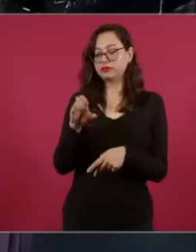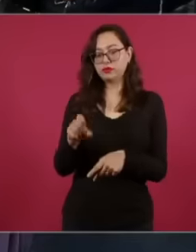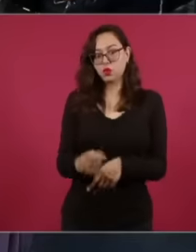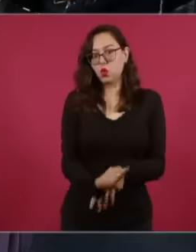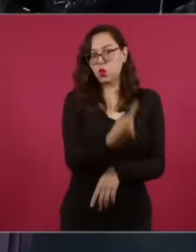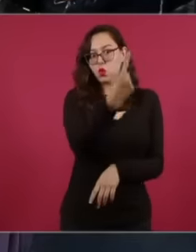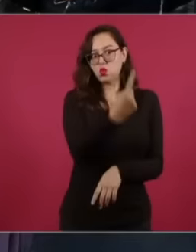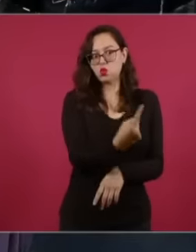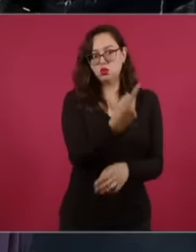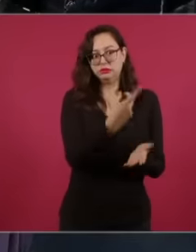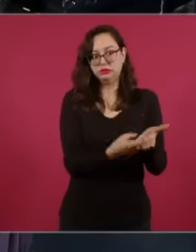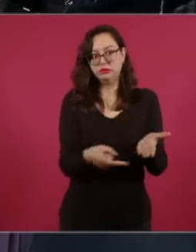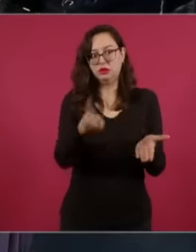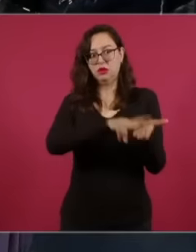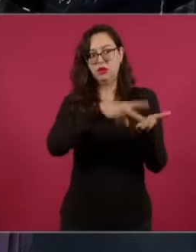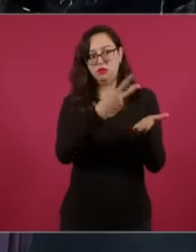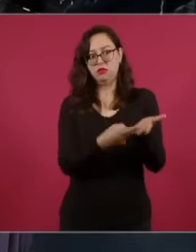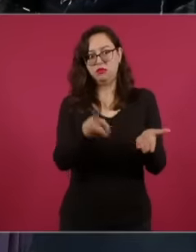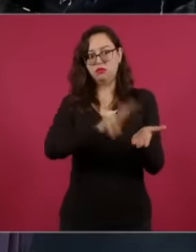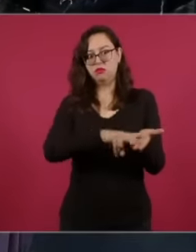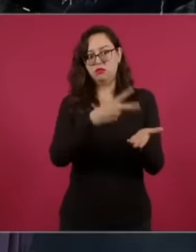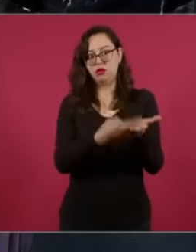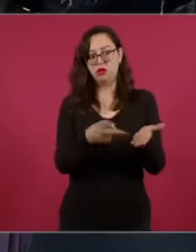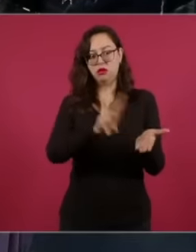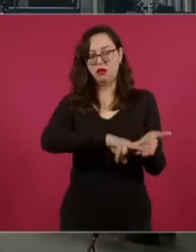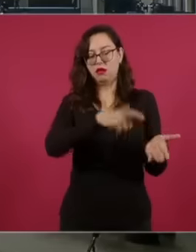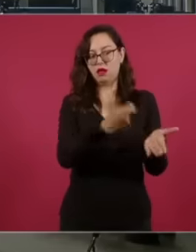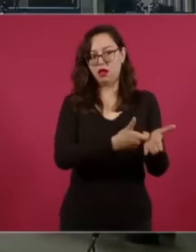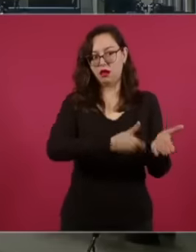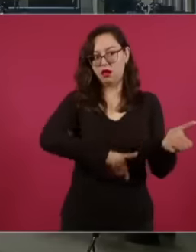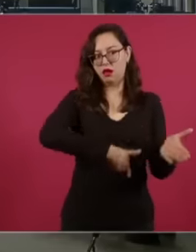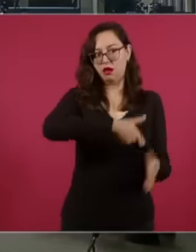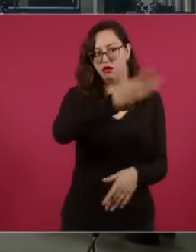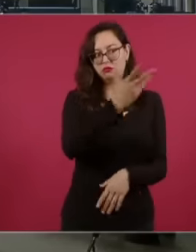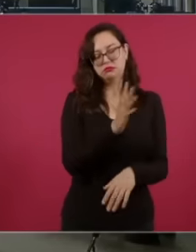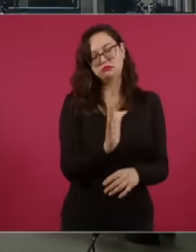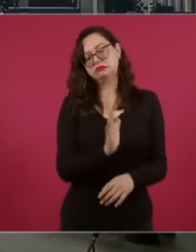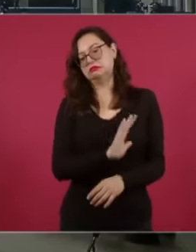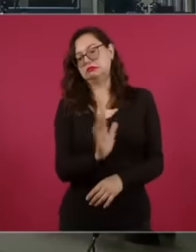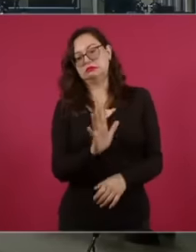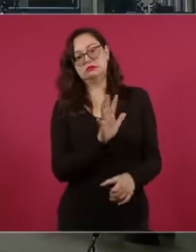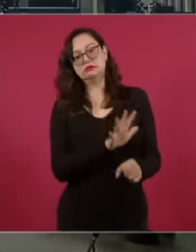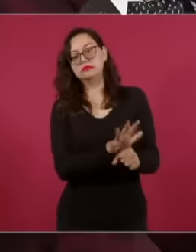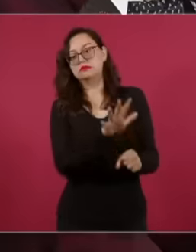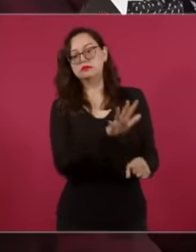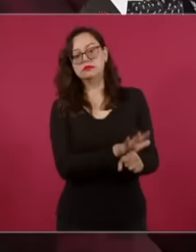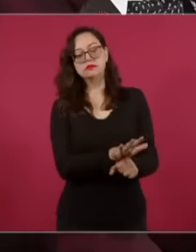price, so in the interview with Dr. Suárez he said it is I don't understand those things,